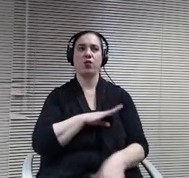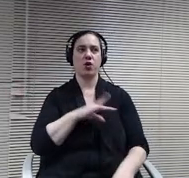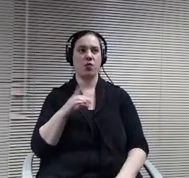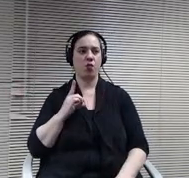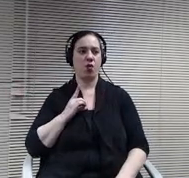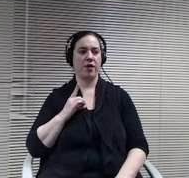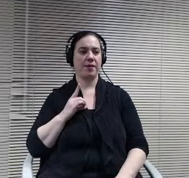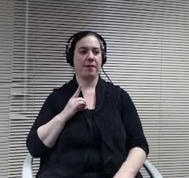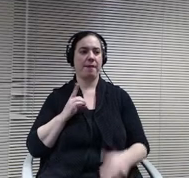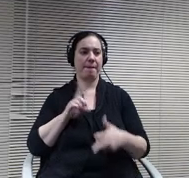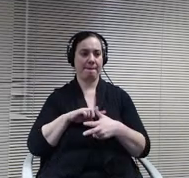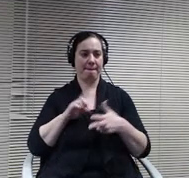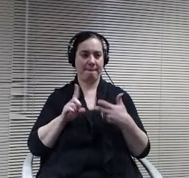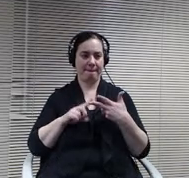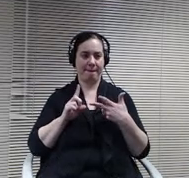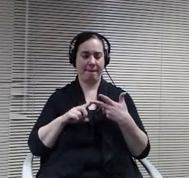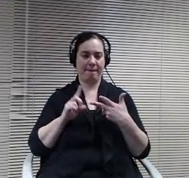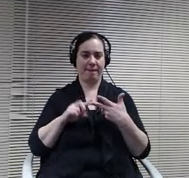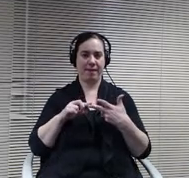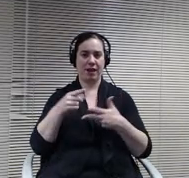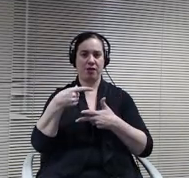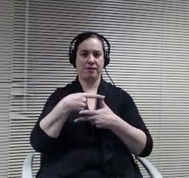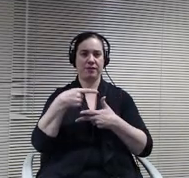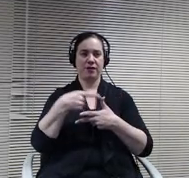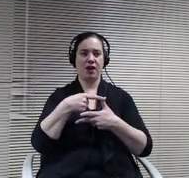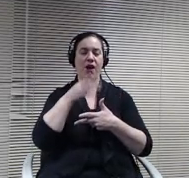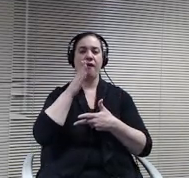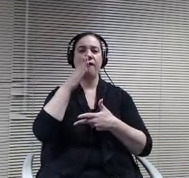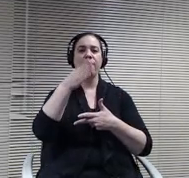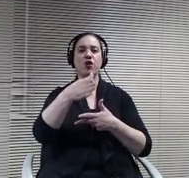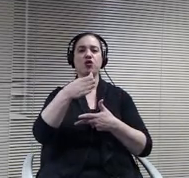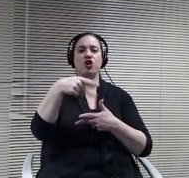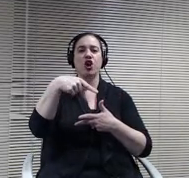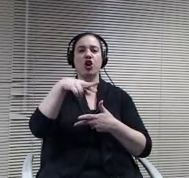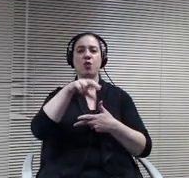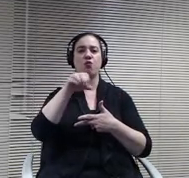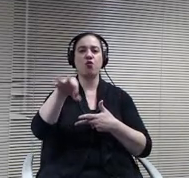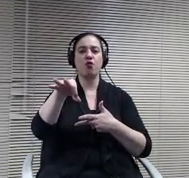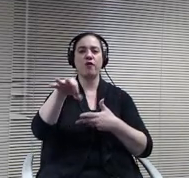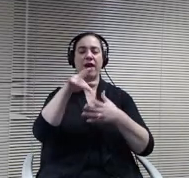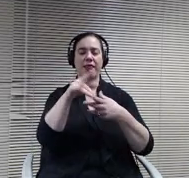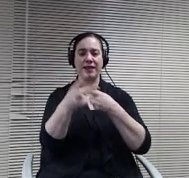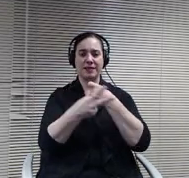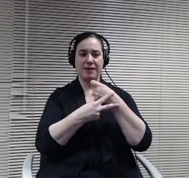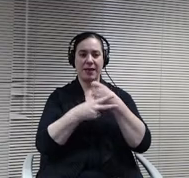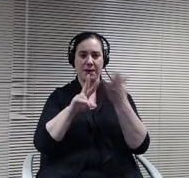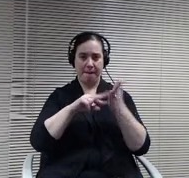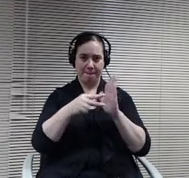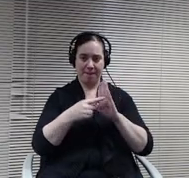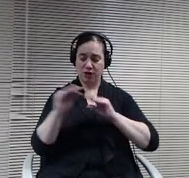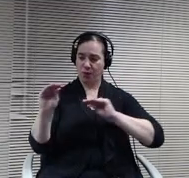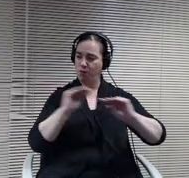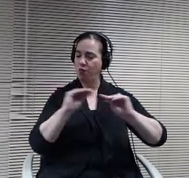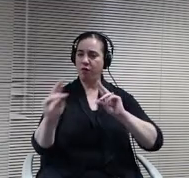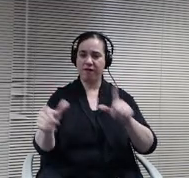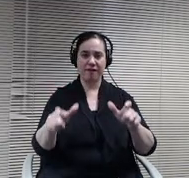look at the the space we can move things around quickly. Multi-purpose multi use. I would anticipate the space being used